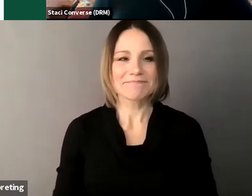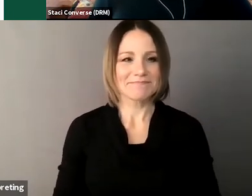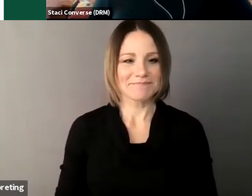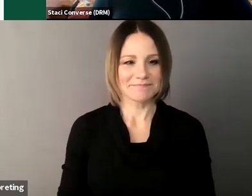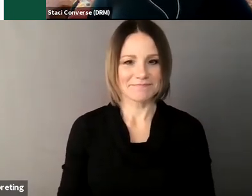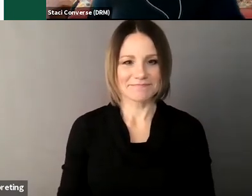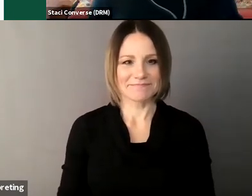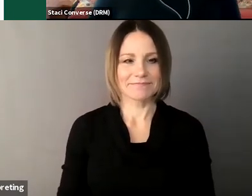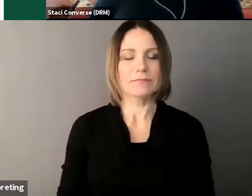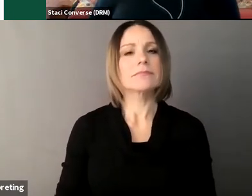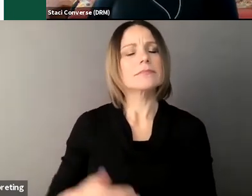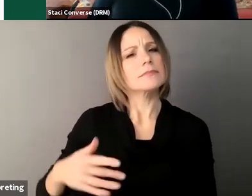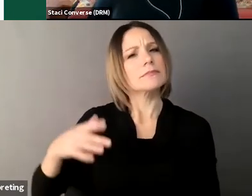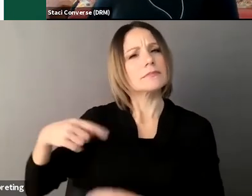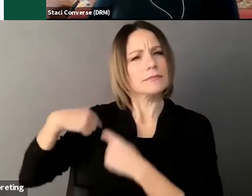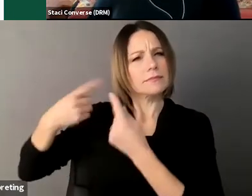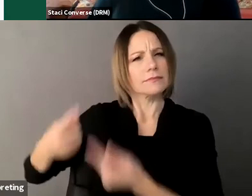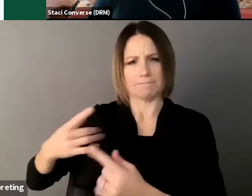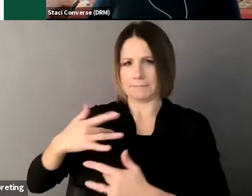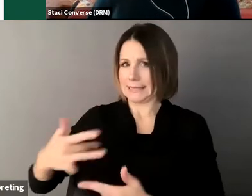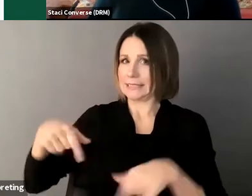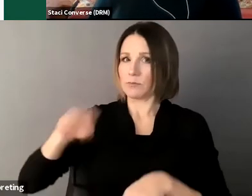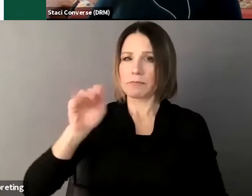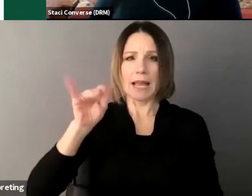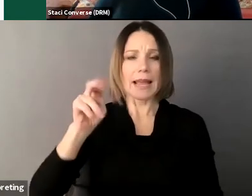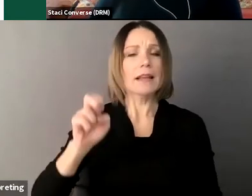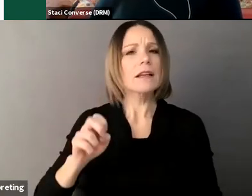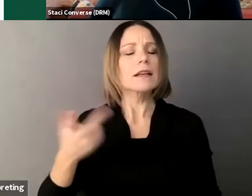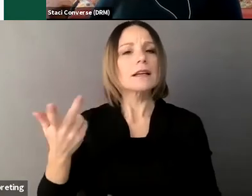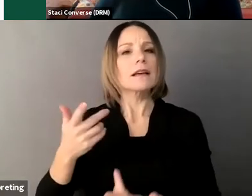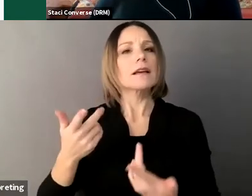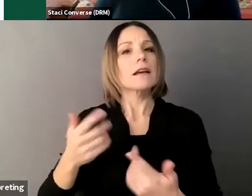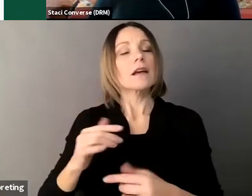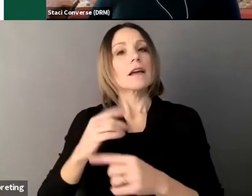and historically guardianship in Maine has been granted on the basis of diagnosis the